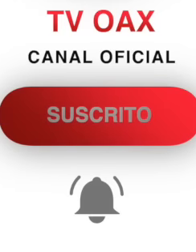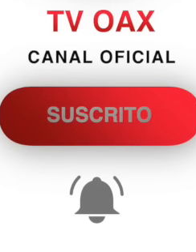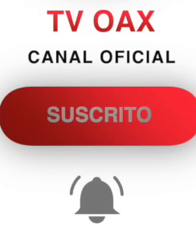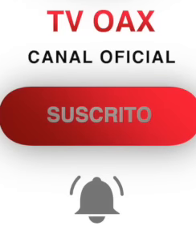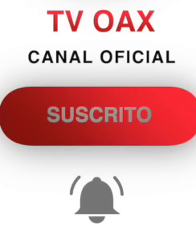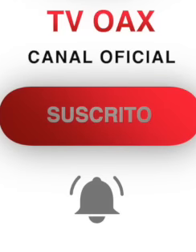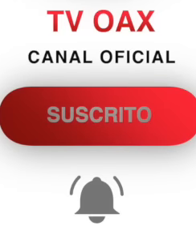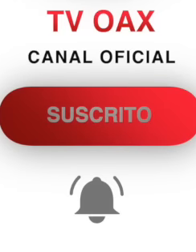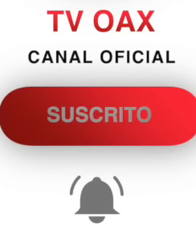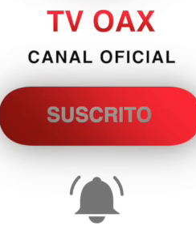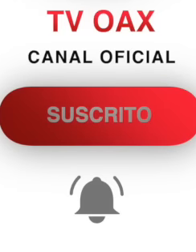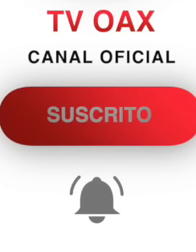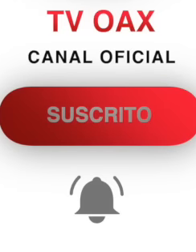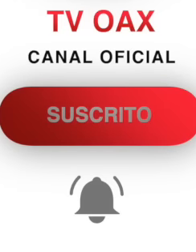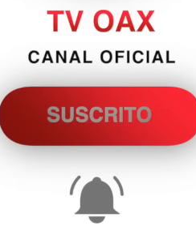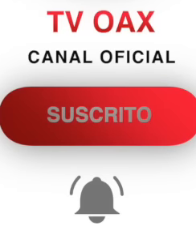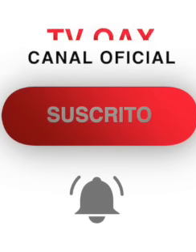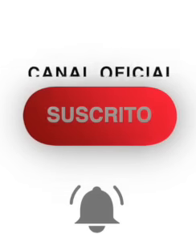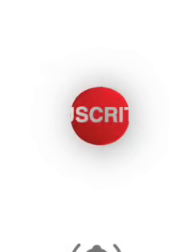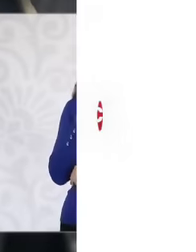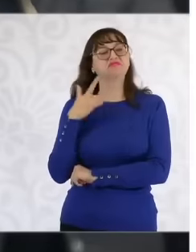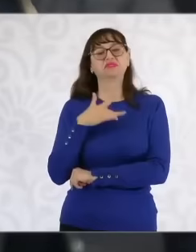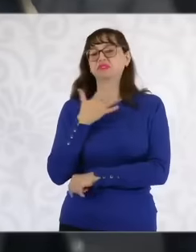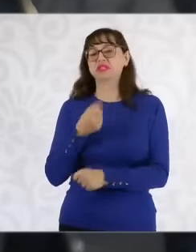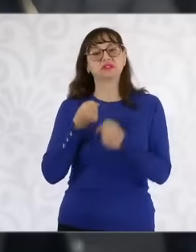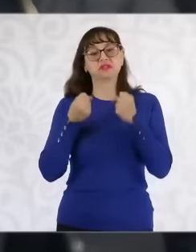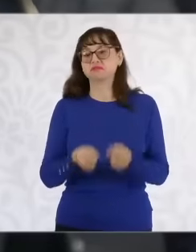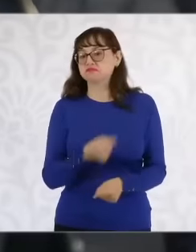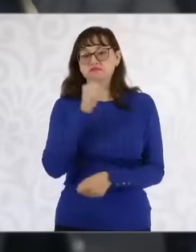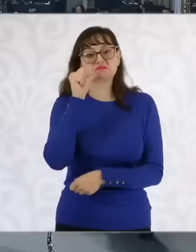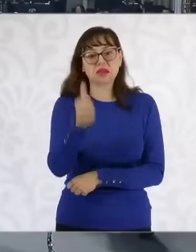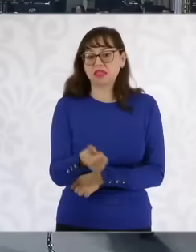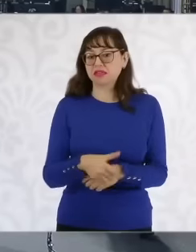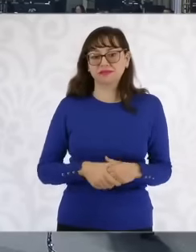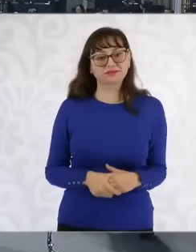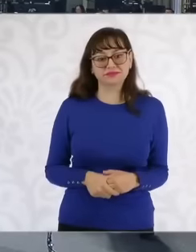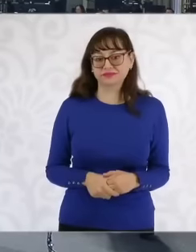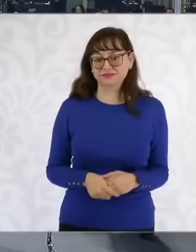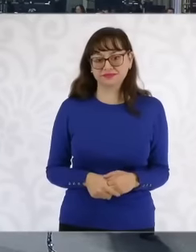the entire country, where nine out of every 10 inhabitants They mention that they feel insecurity. How are they going to